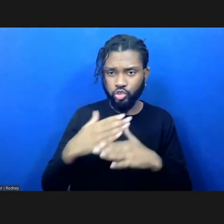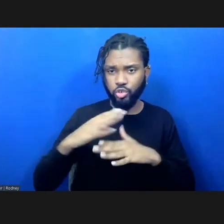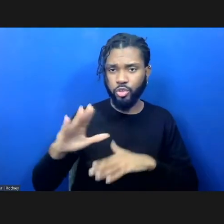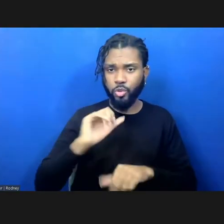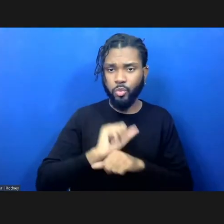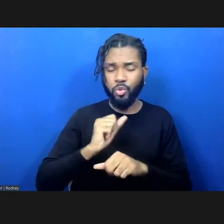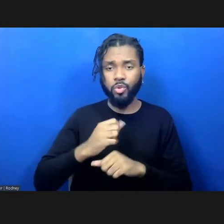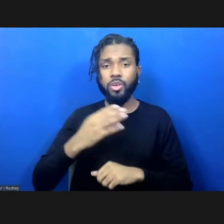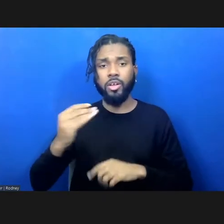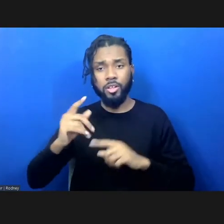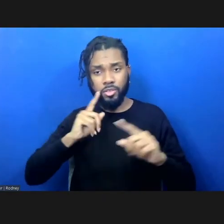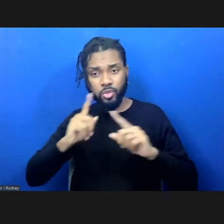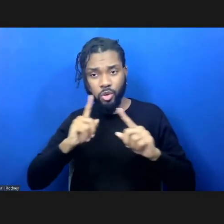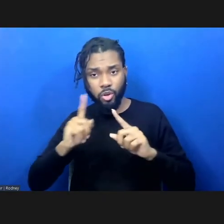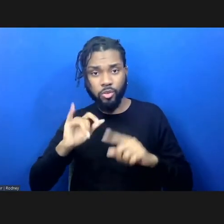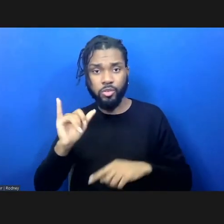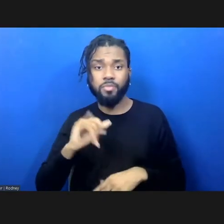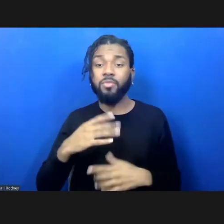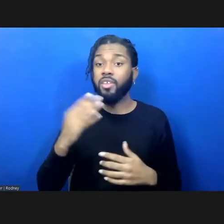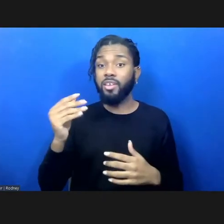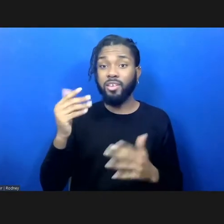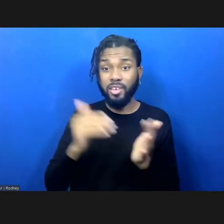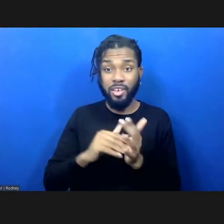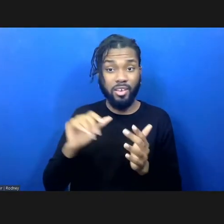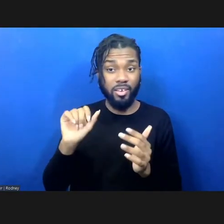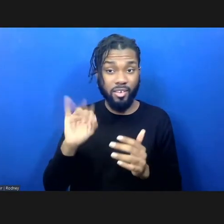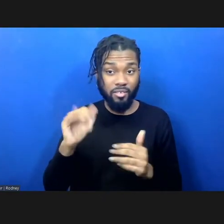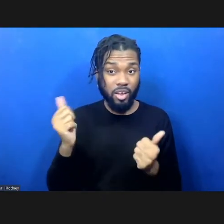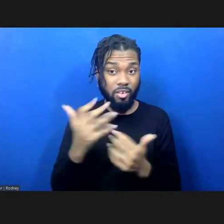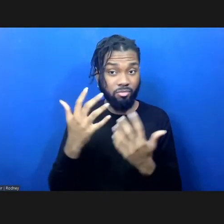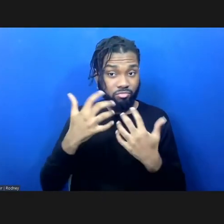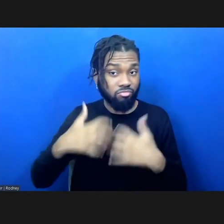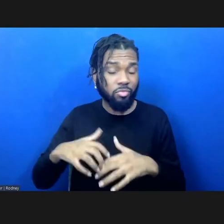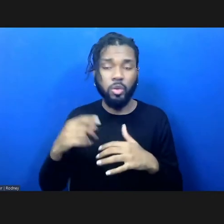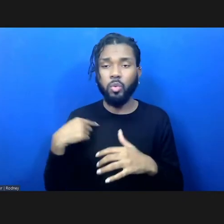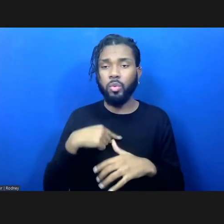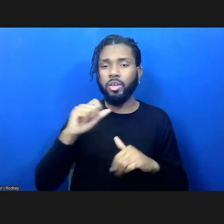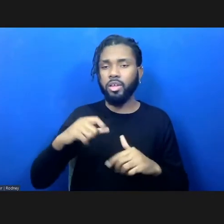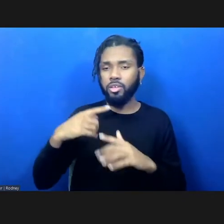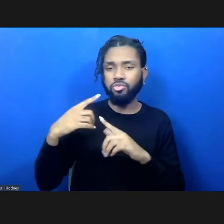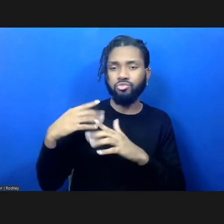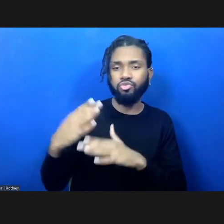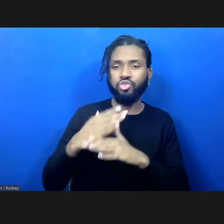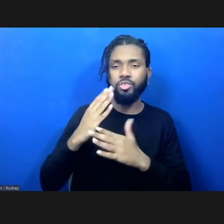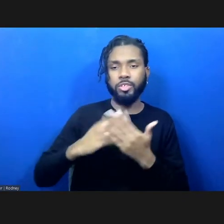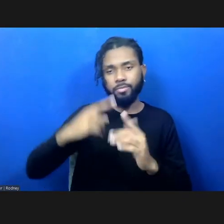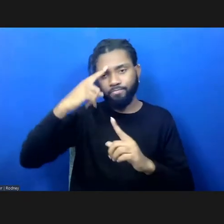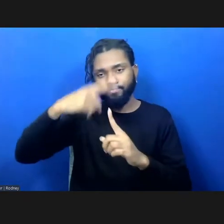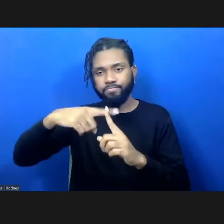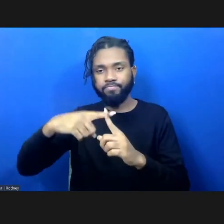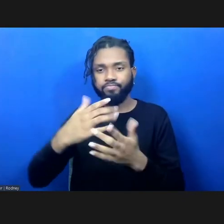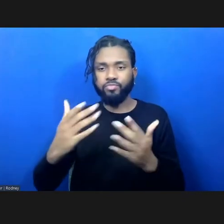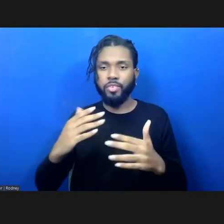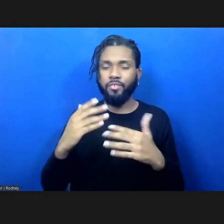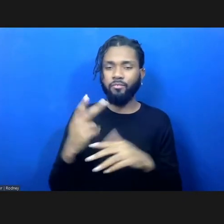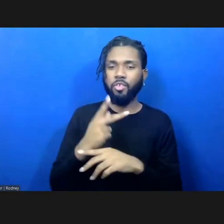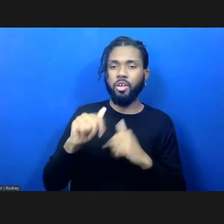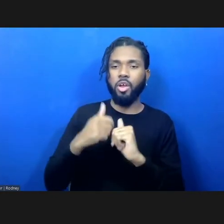and as I say for what goes well, share some hope and thoughtfulness on how to continue building a socially and racially just society.